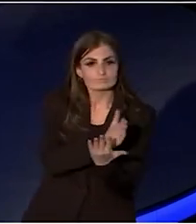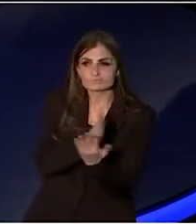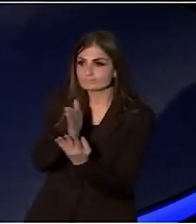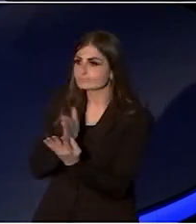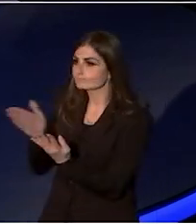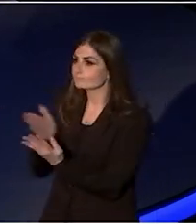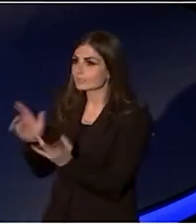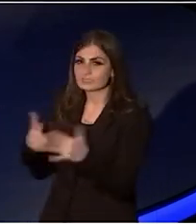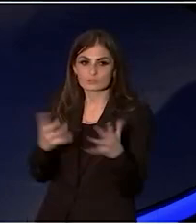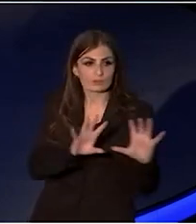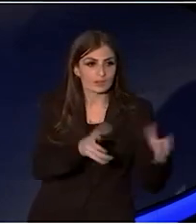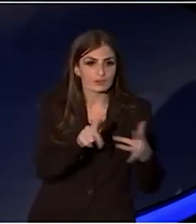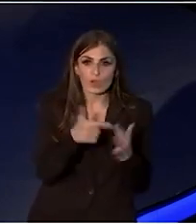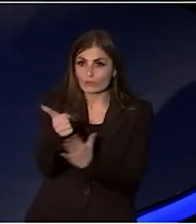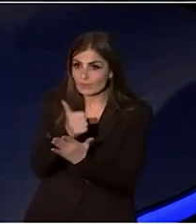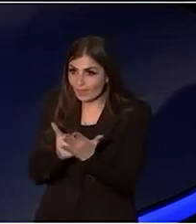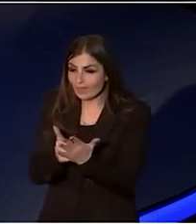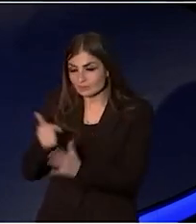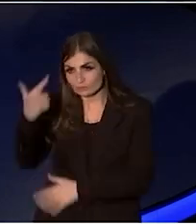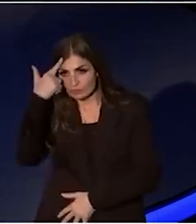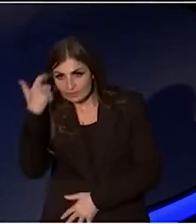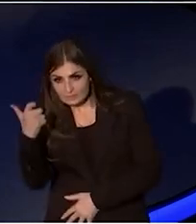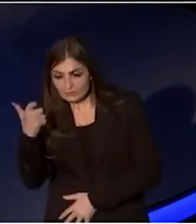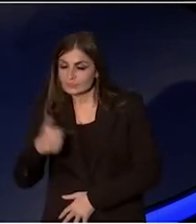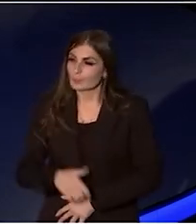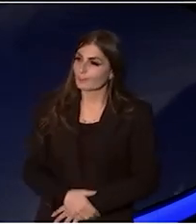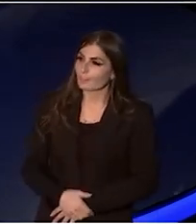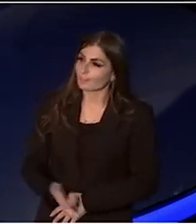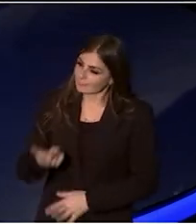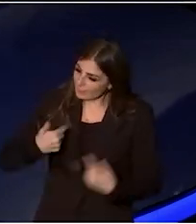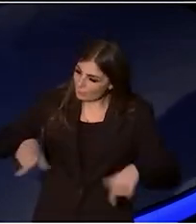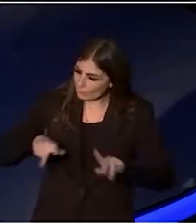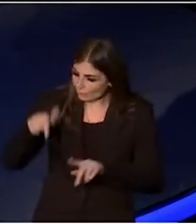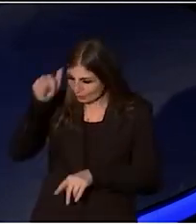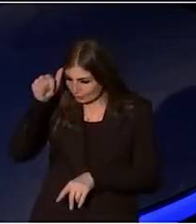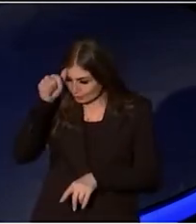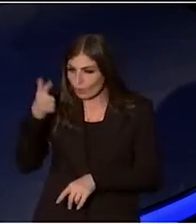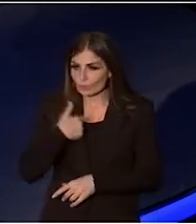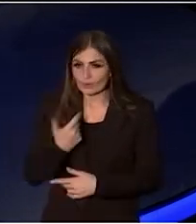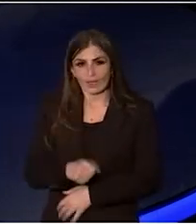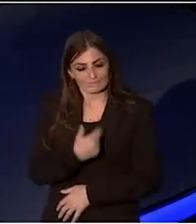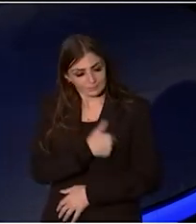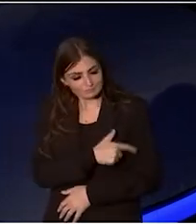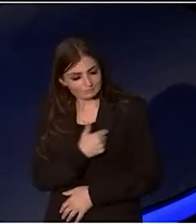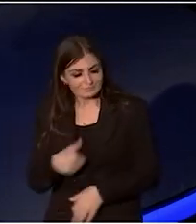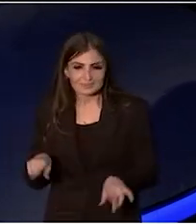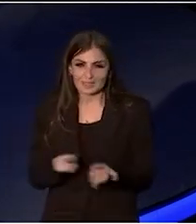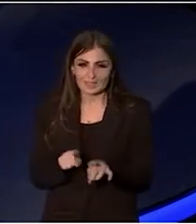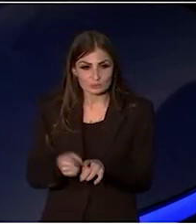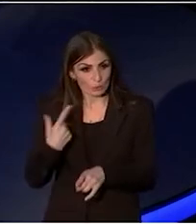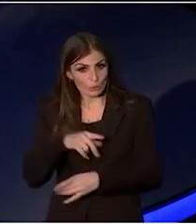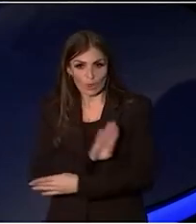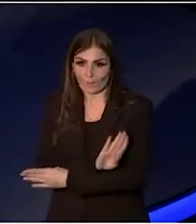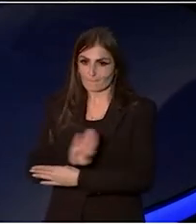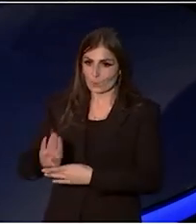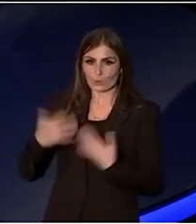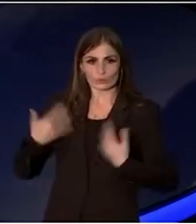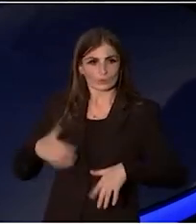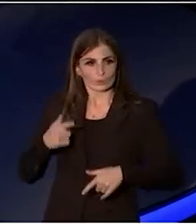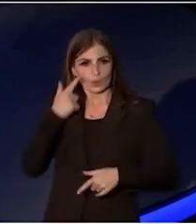we're reaching all sections of creativity. And we know we have merit because we have a board that looks like modern Australia.